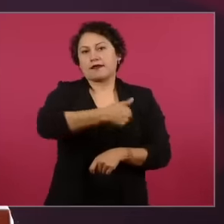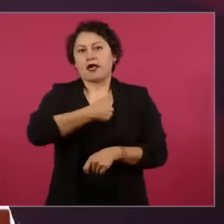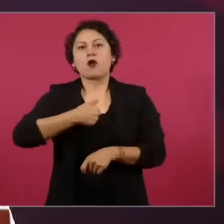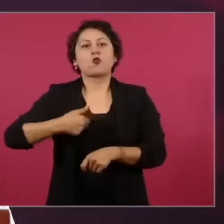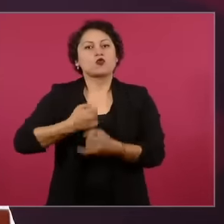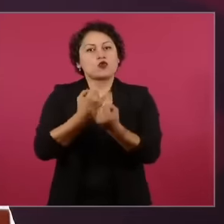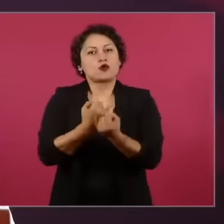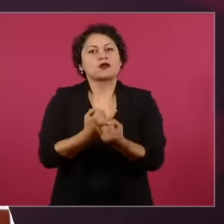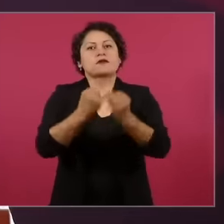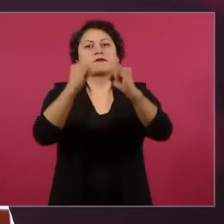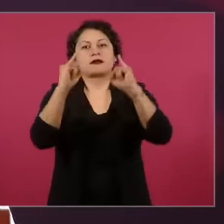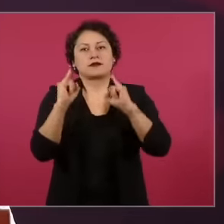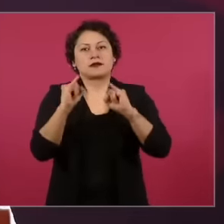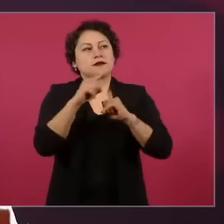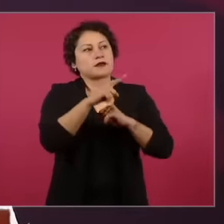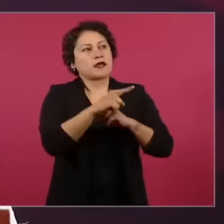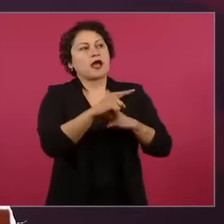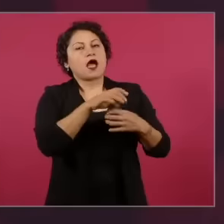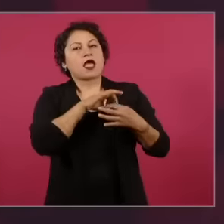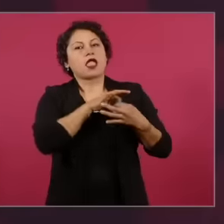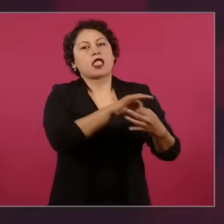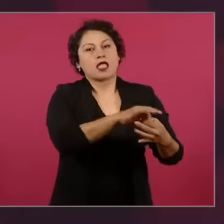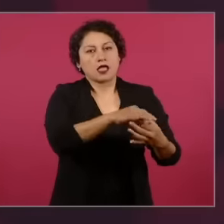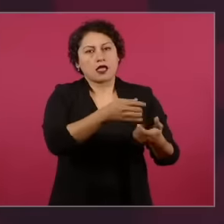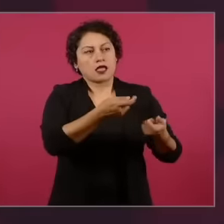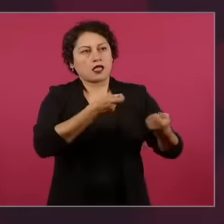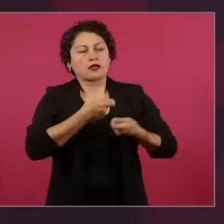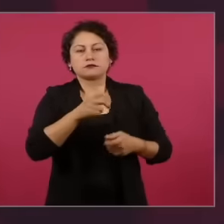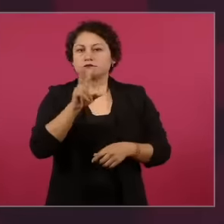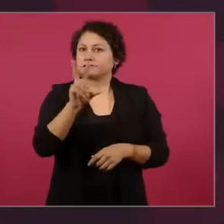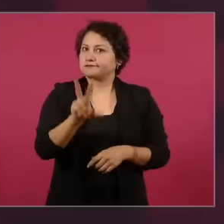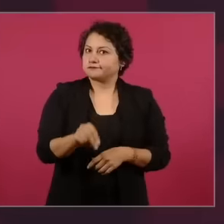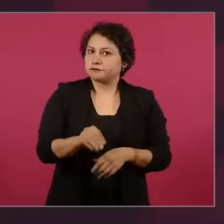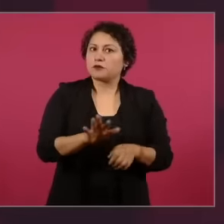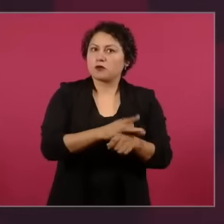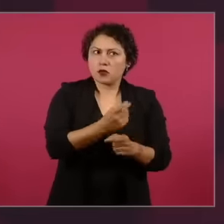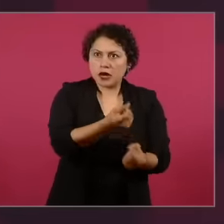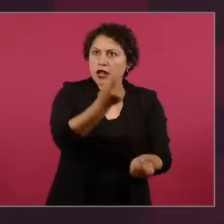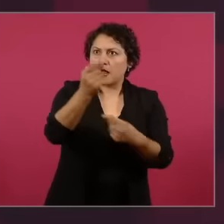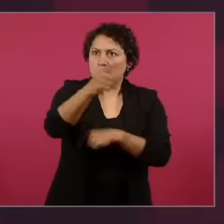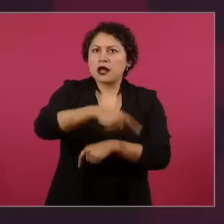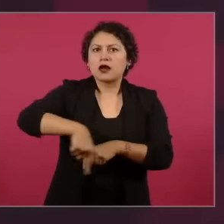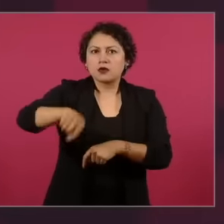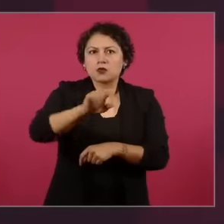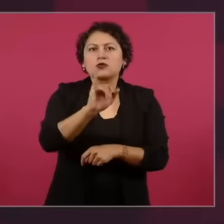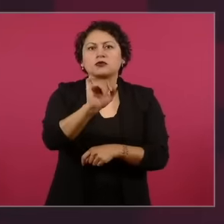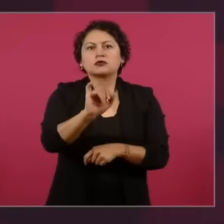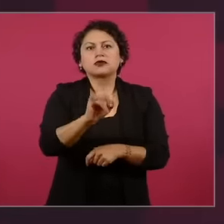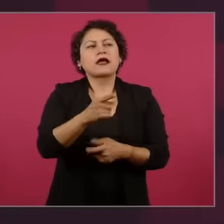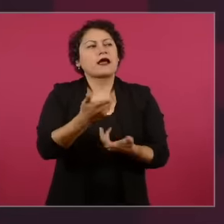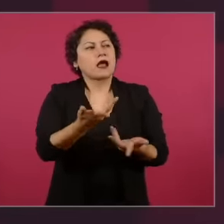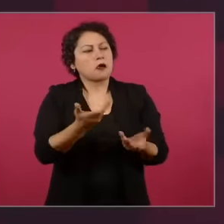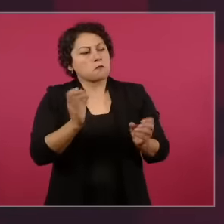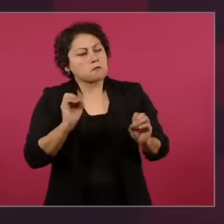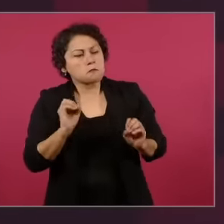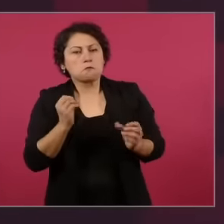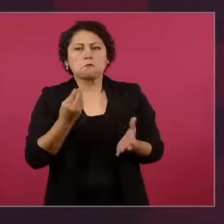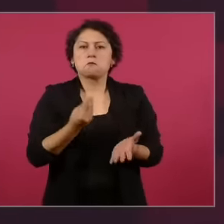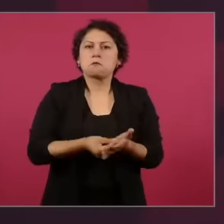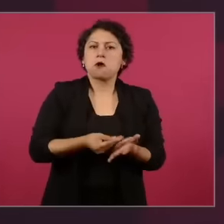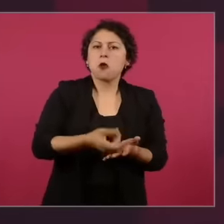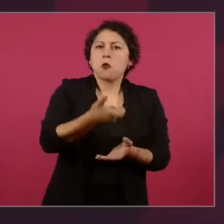have little by little turned the contents of the media into a commodity,